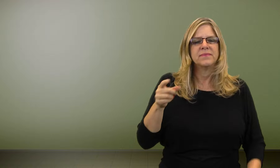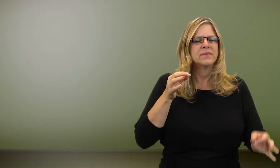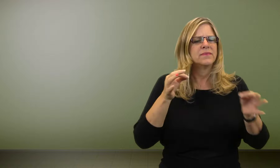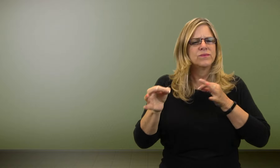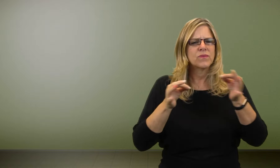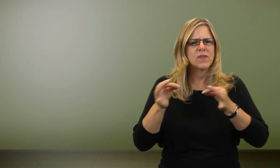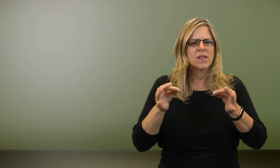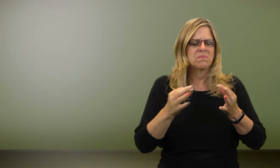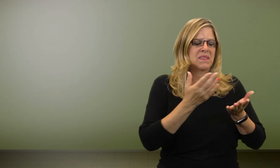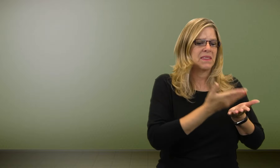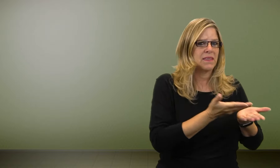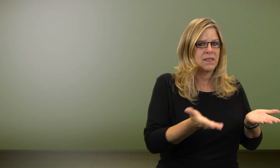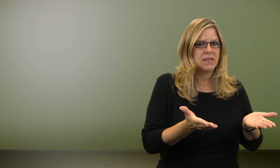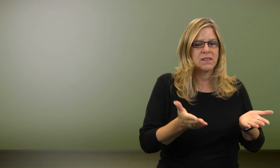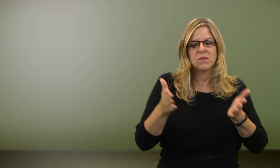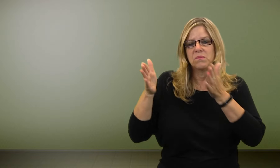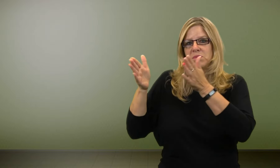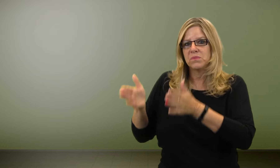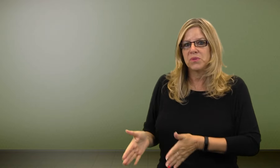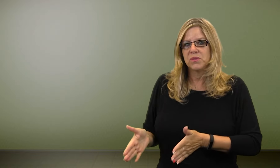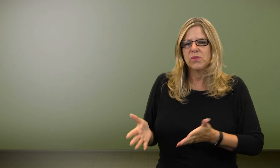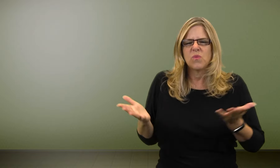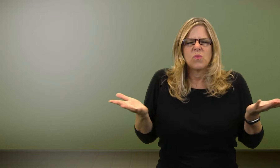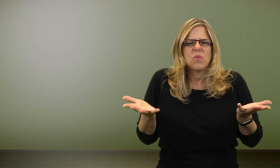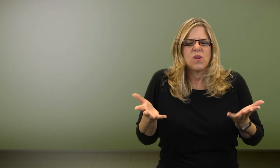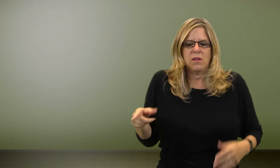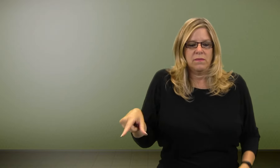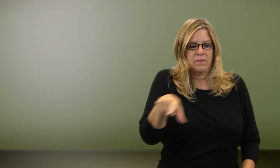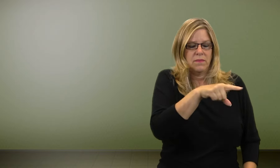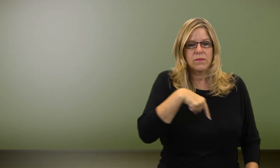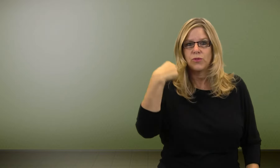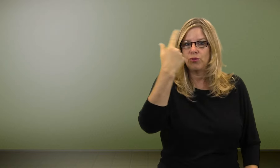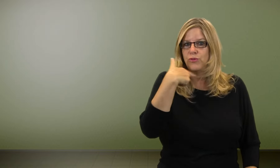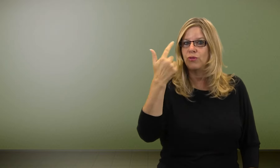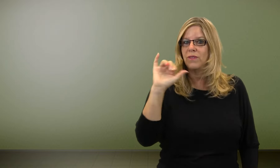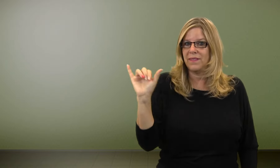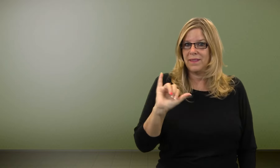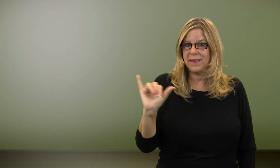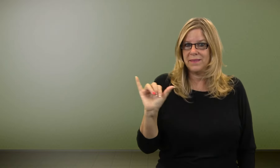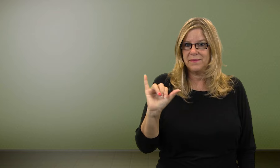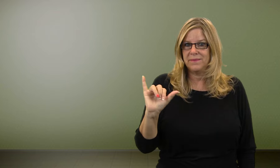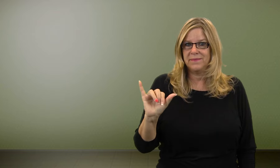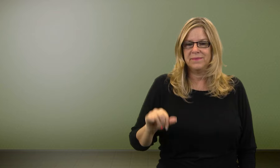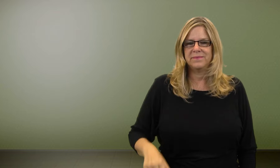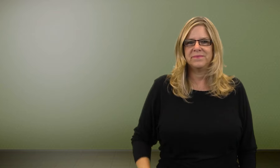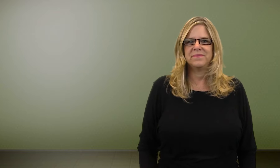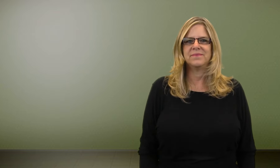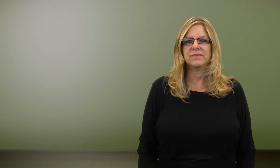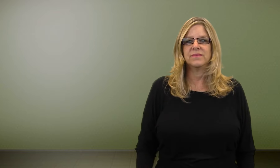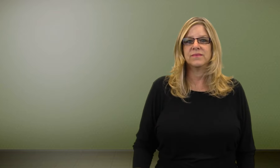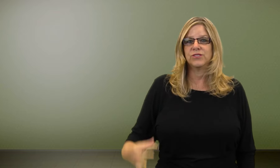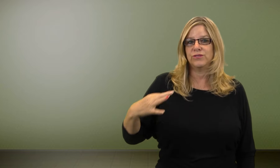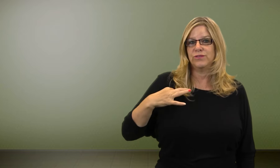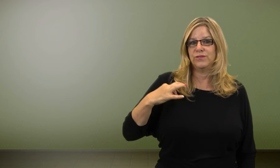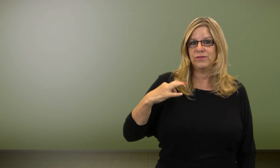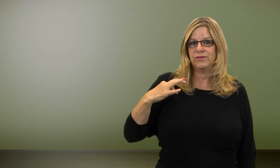DCLs describe objects or a person in terms of what they look like.